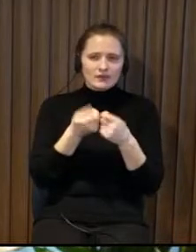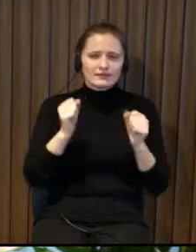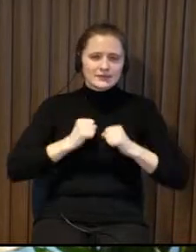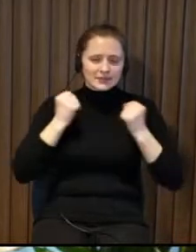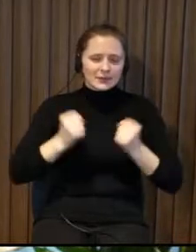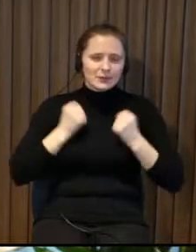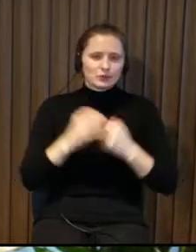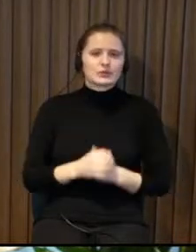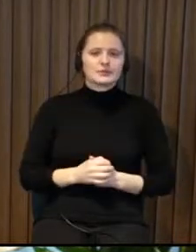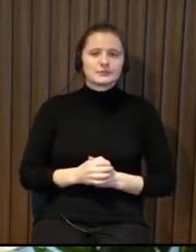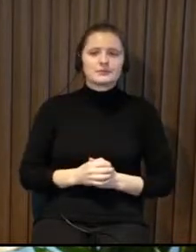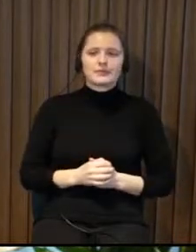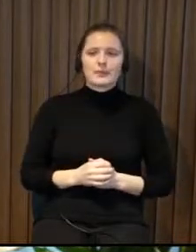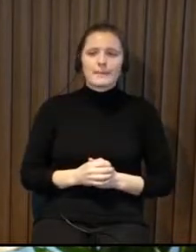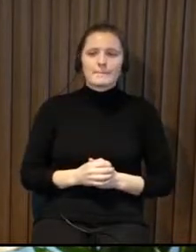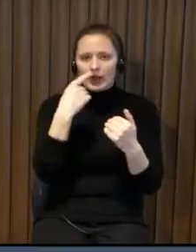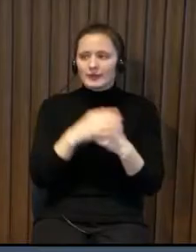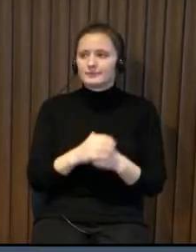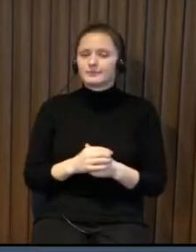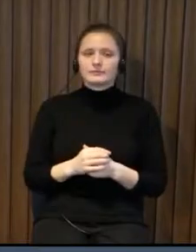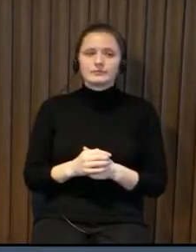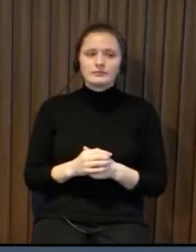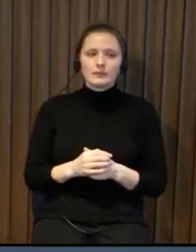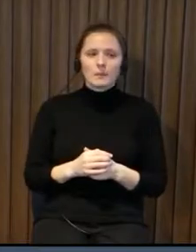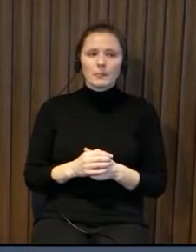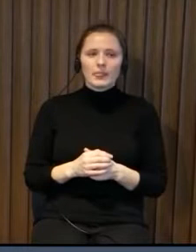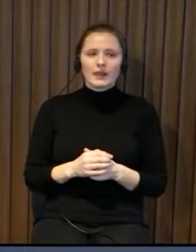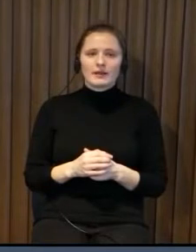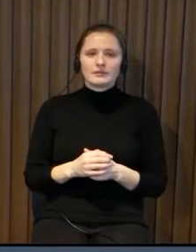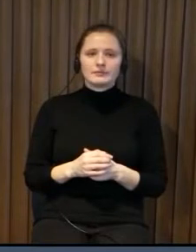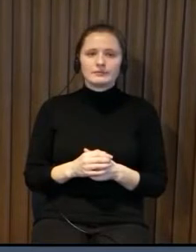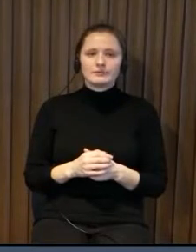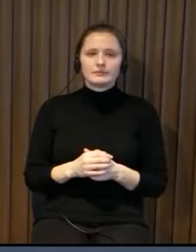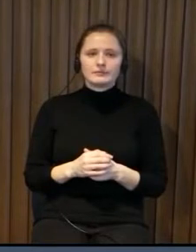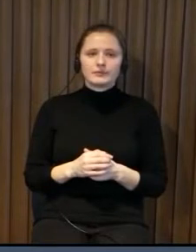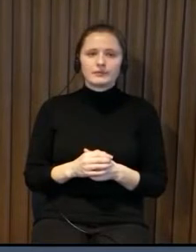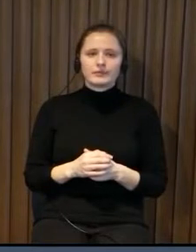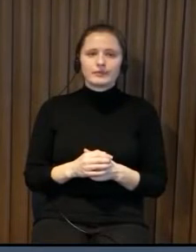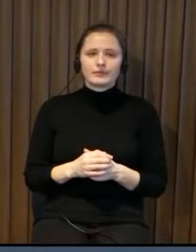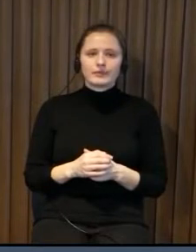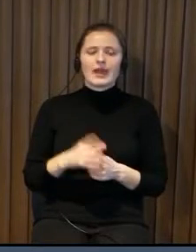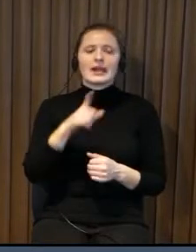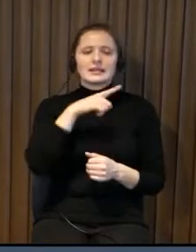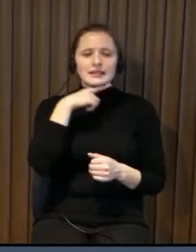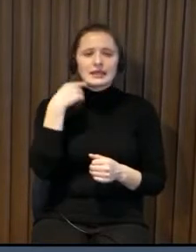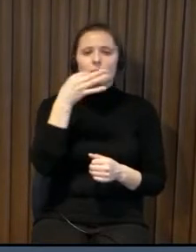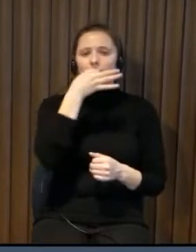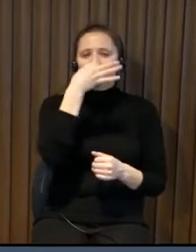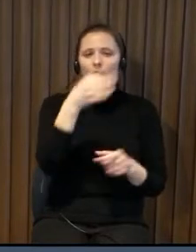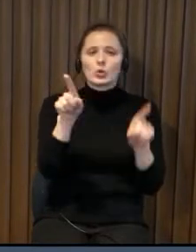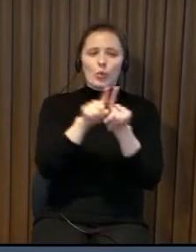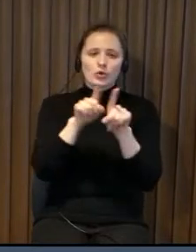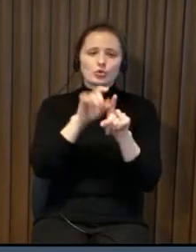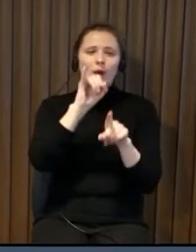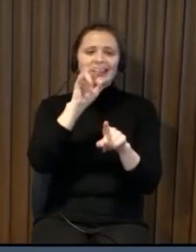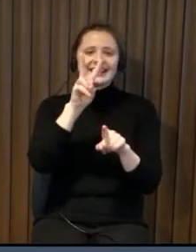also switch between slides right um you're this what is your opinion about these things